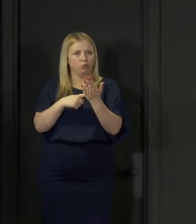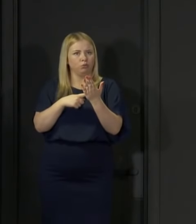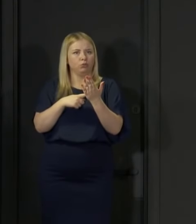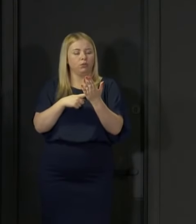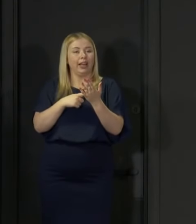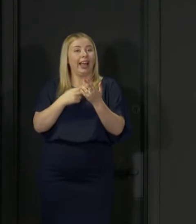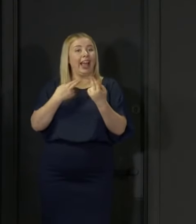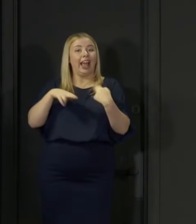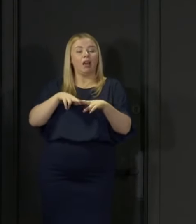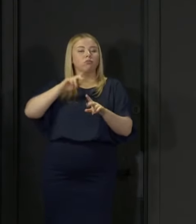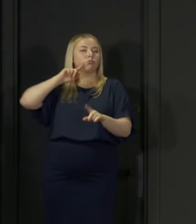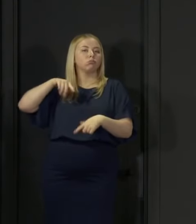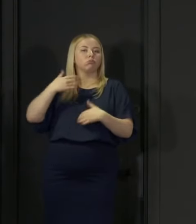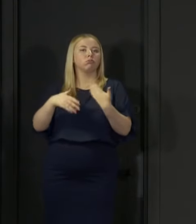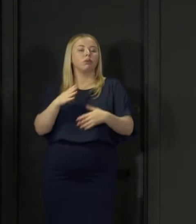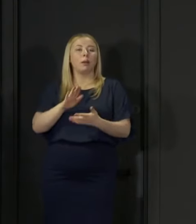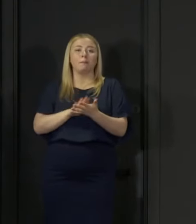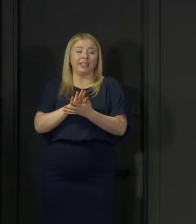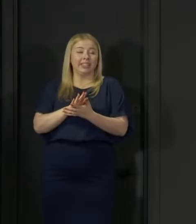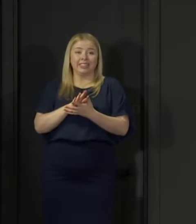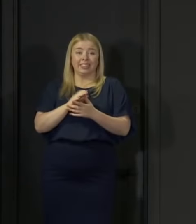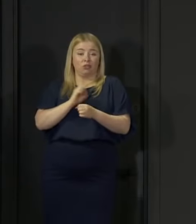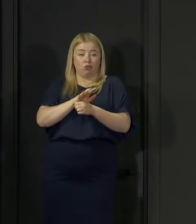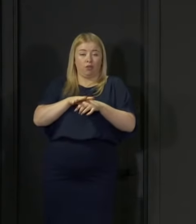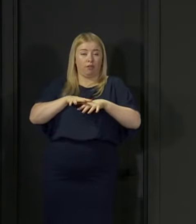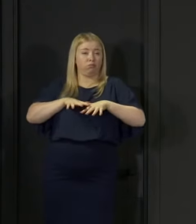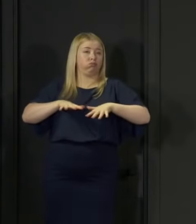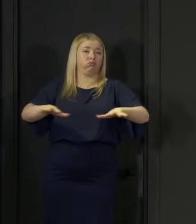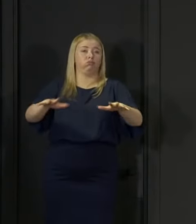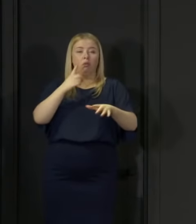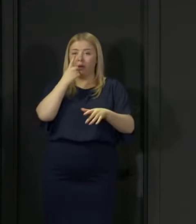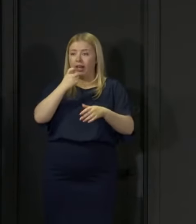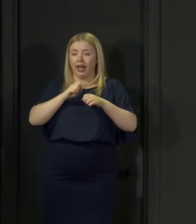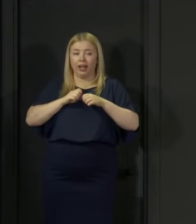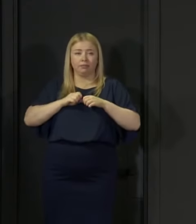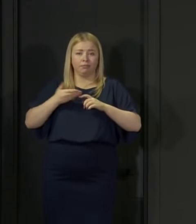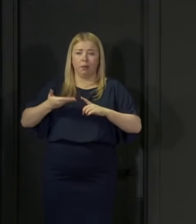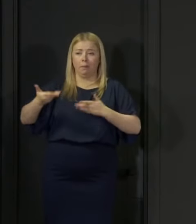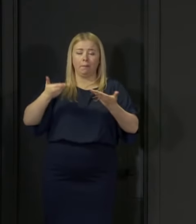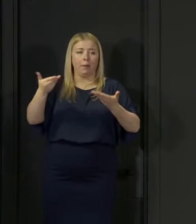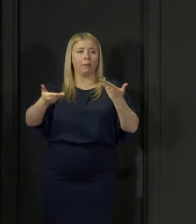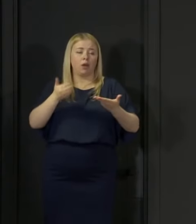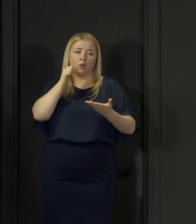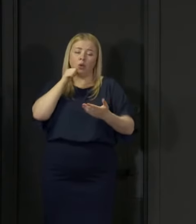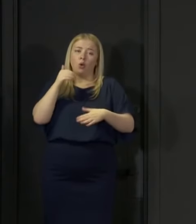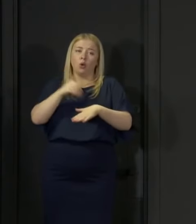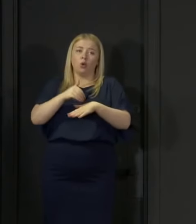the virus to take grip again and the consequences of that we know are very clear.